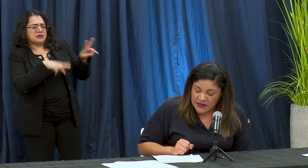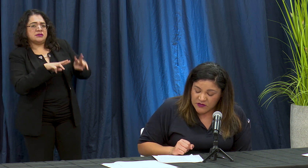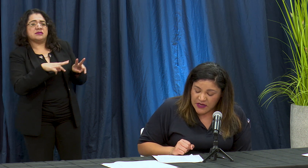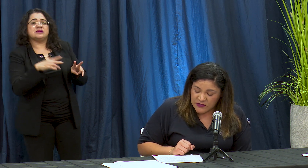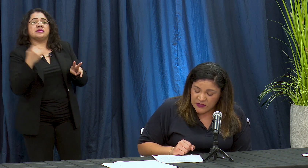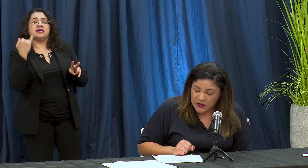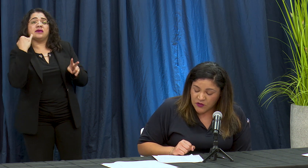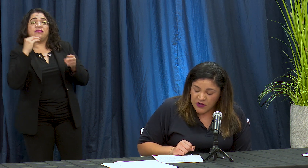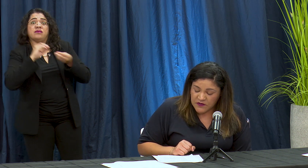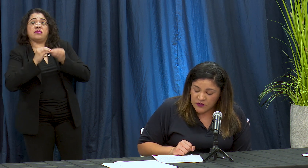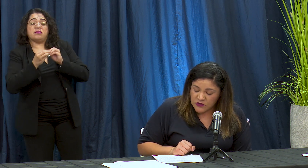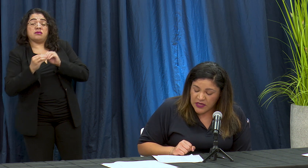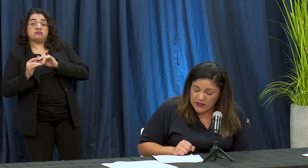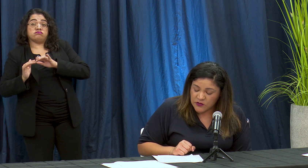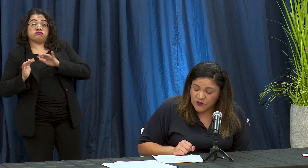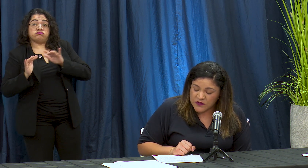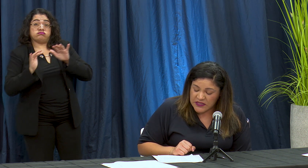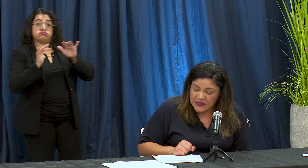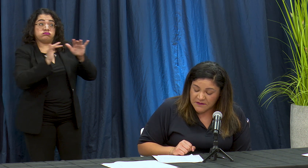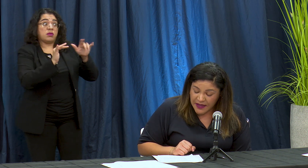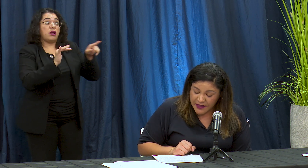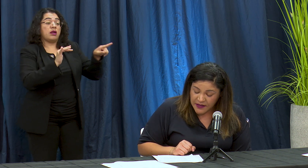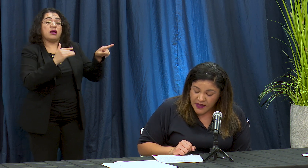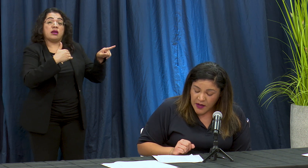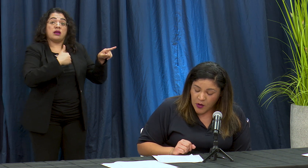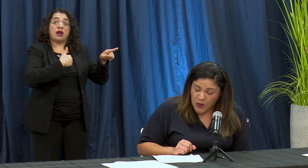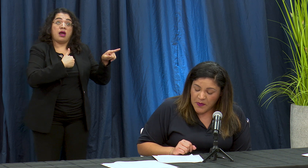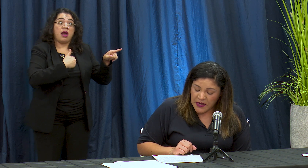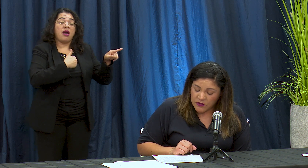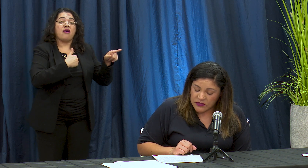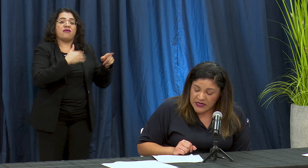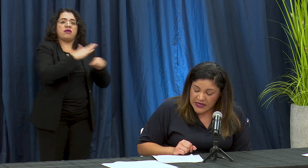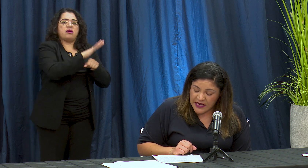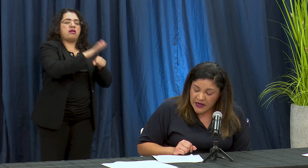de los casos del Corona videos es lo suficiente Baja como para container Lara